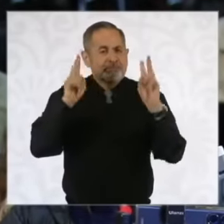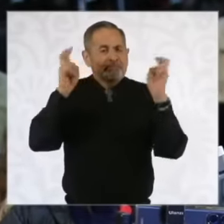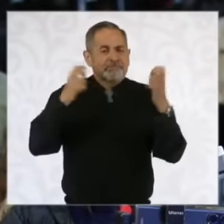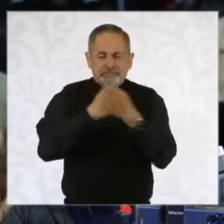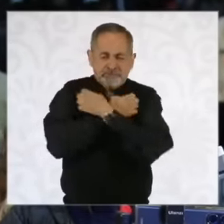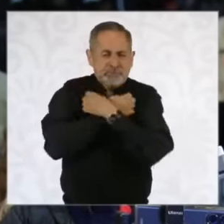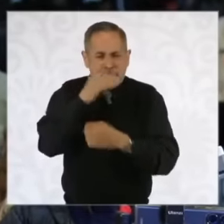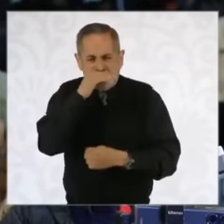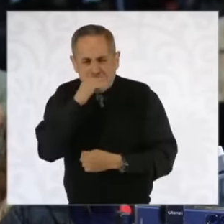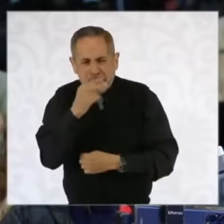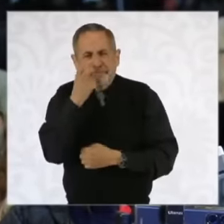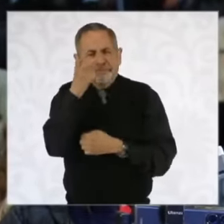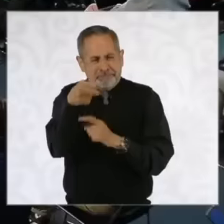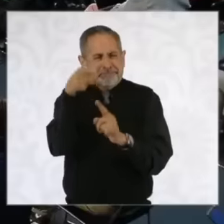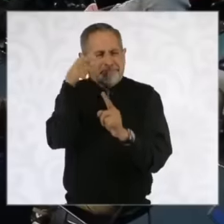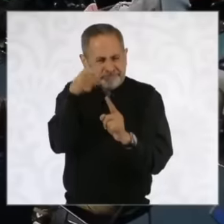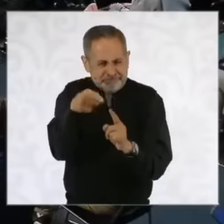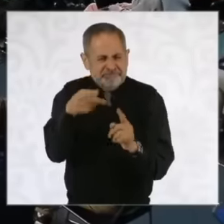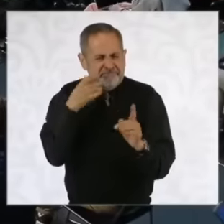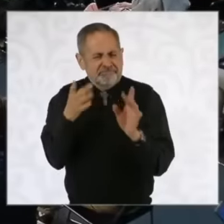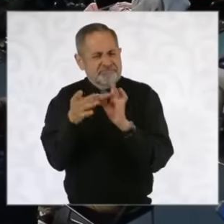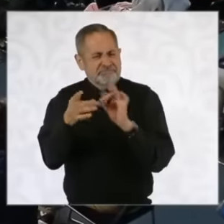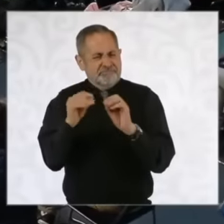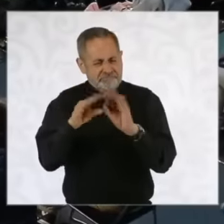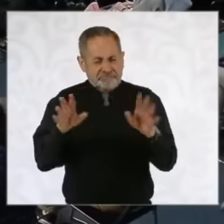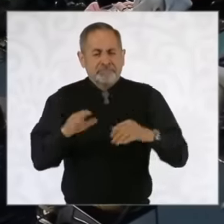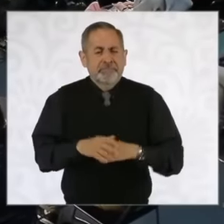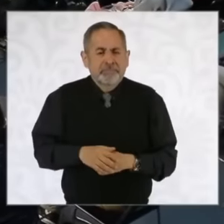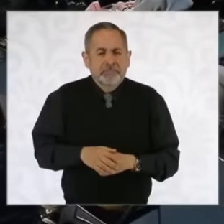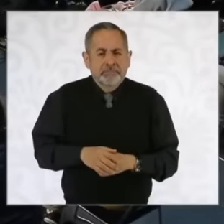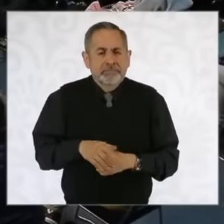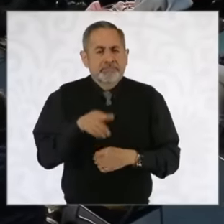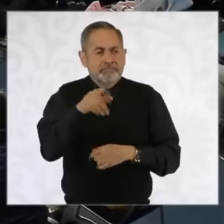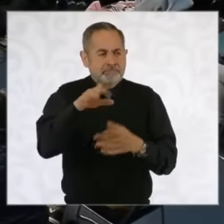and there This is where I want to stop a little bit. Look, in the campaign, you must remember